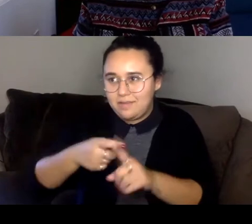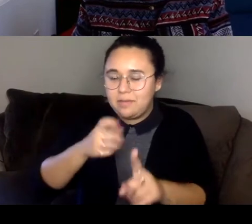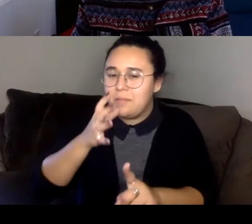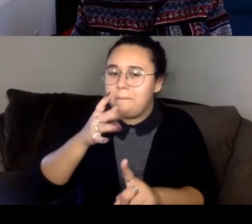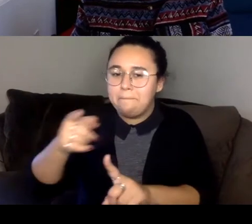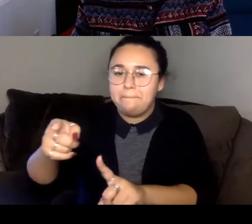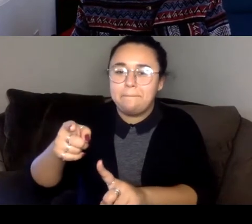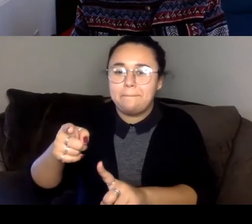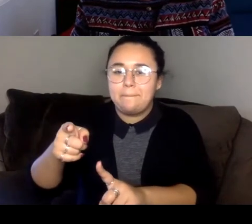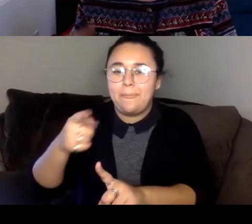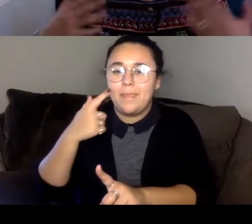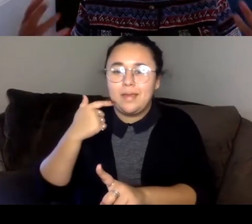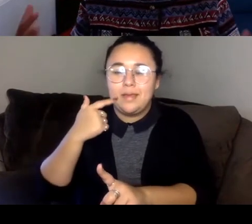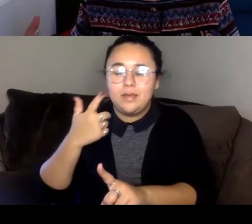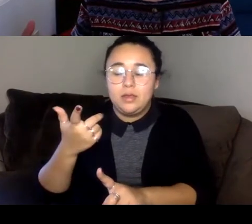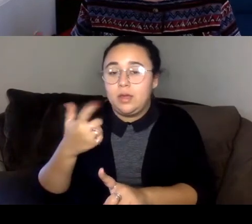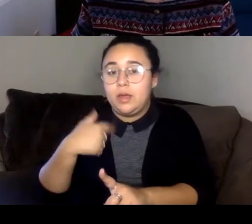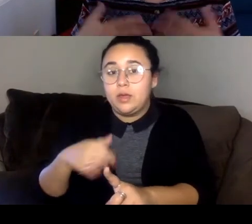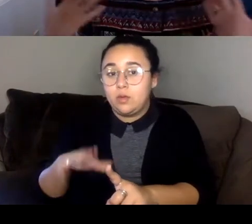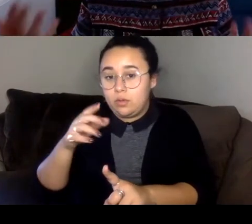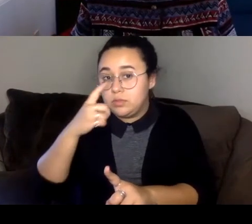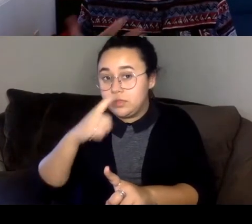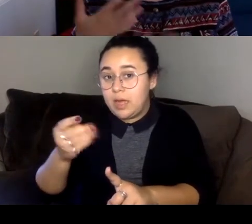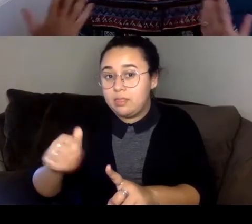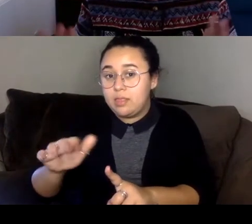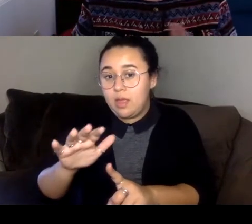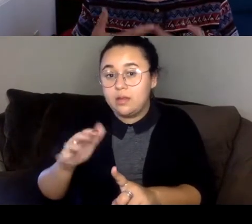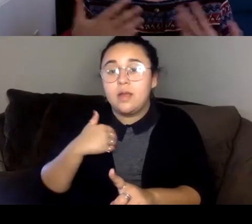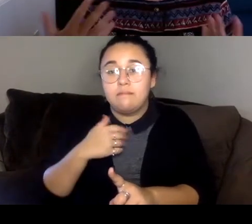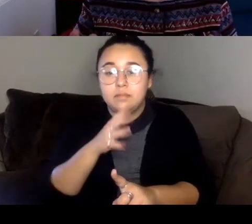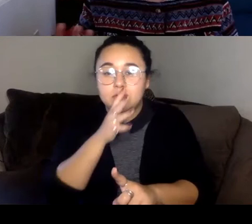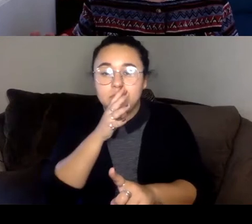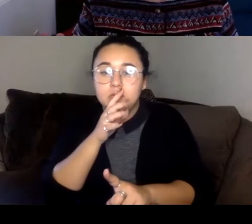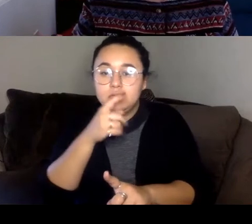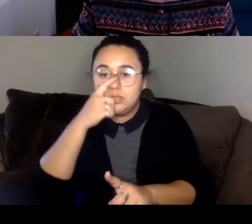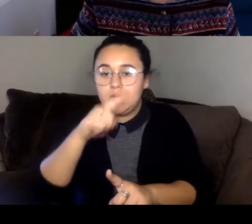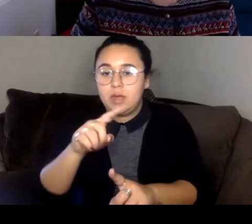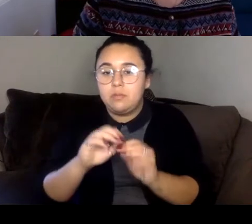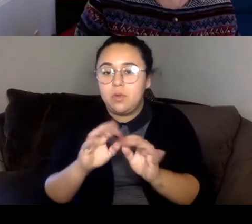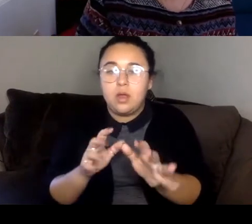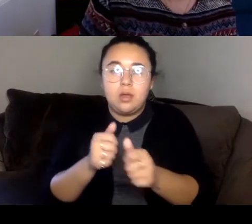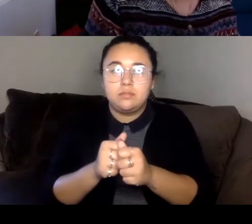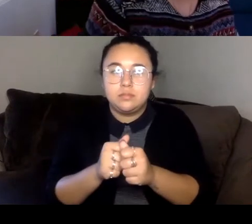I did grow up in Thailand so I, you know got like my spoken Thai is updated until I left,